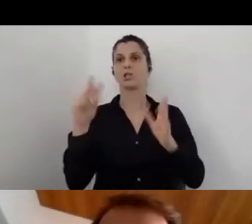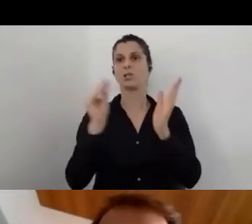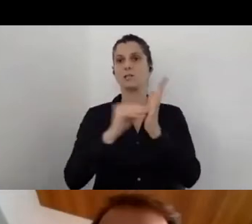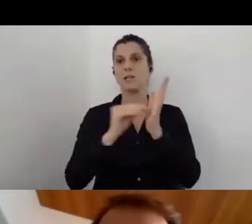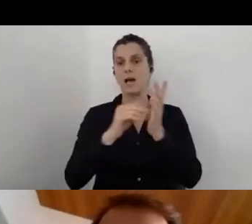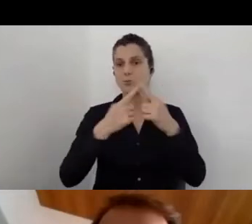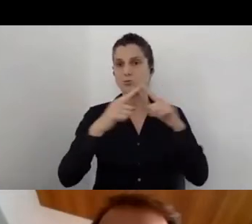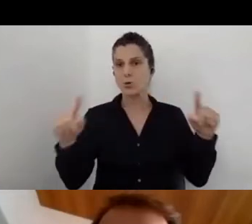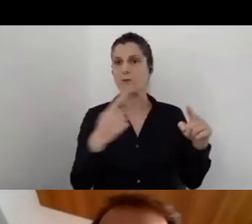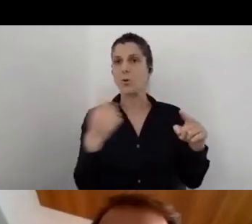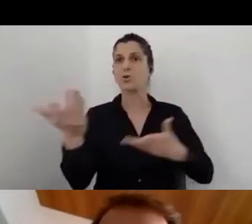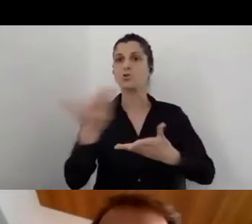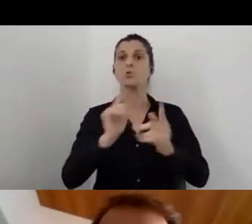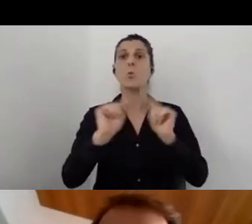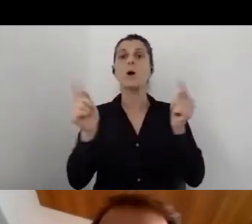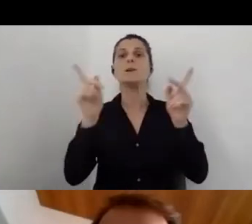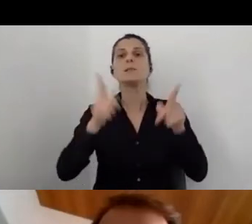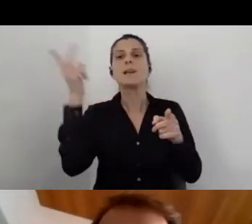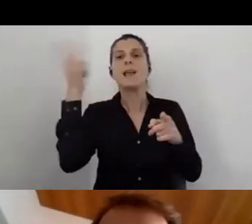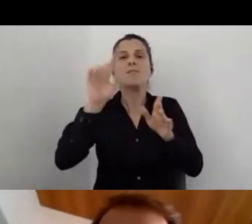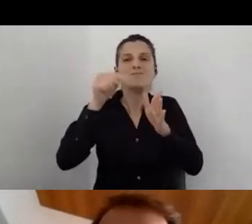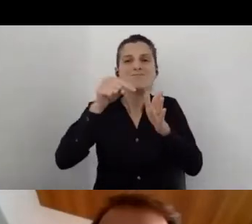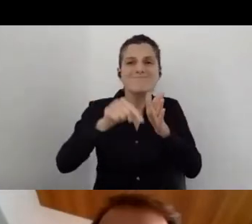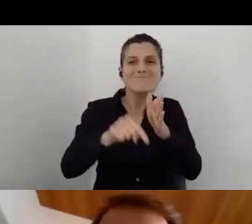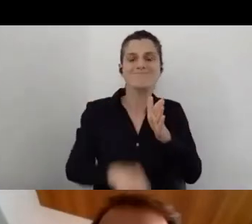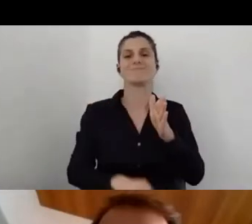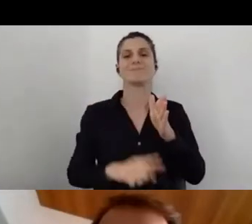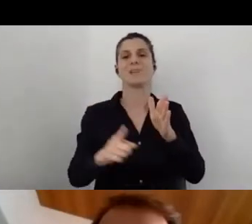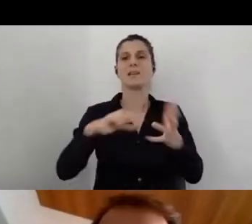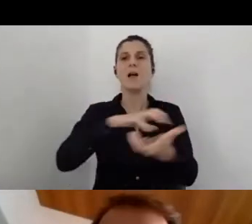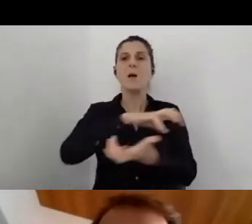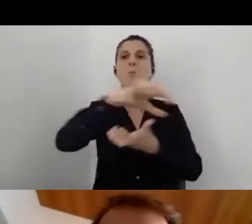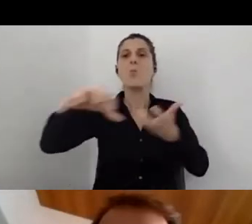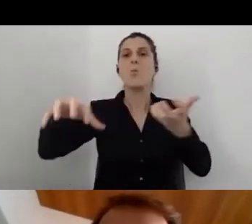and we really need to understand the complexity of it.